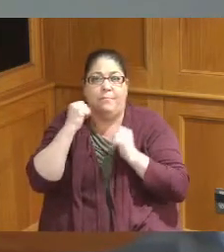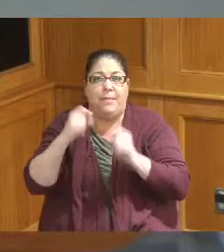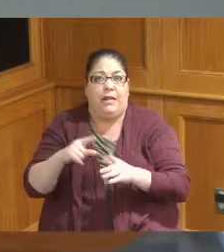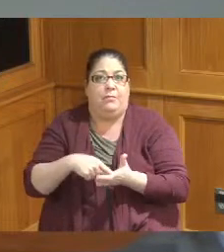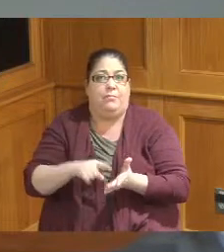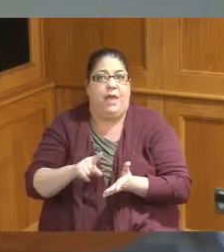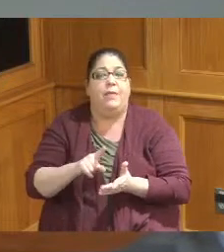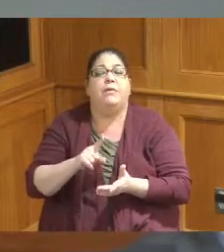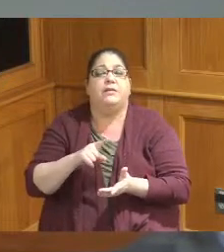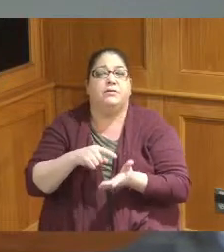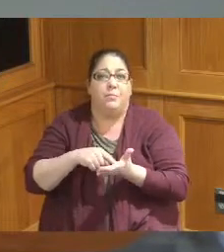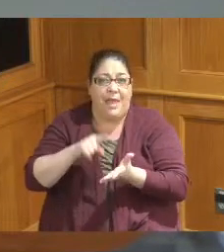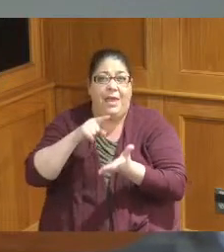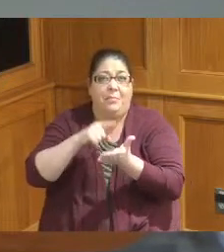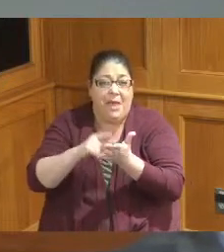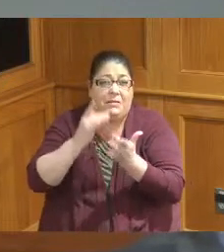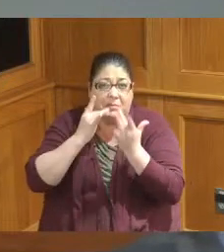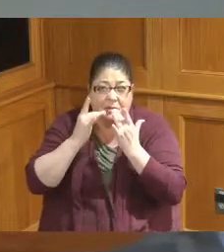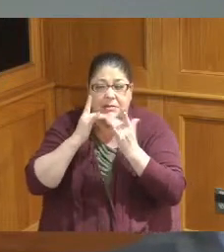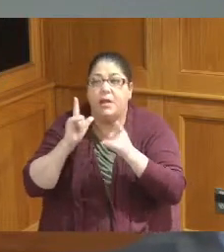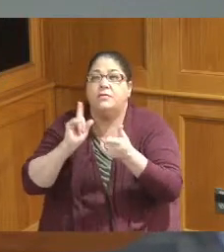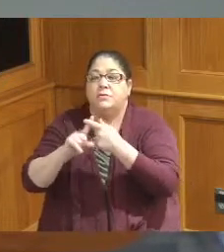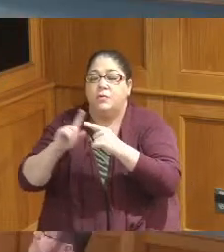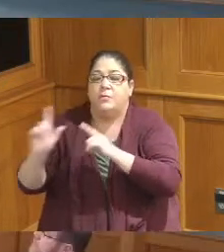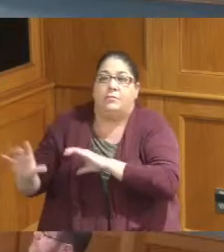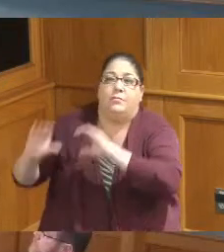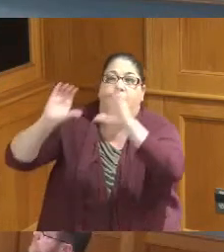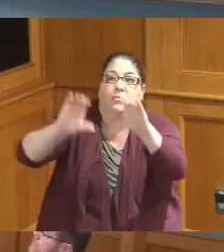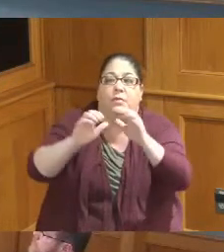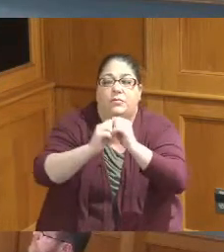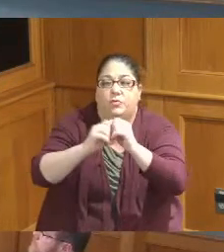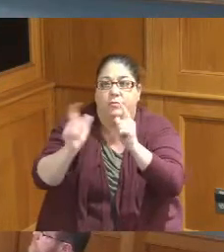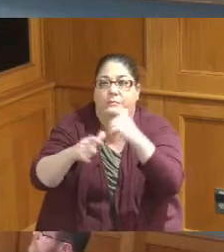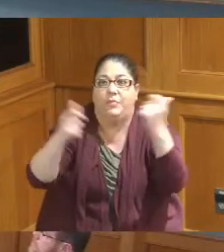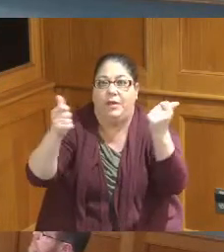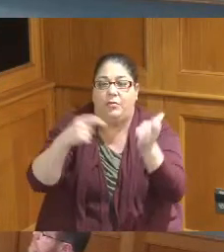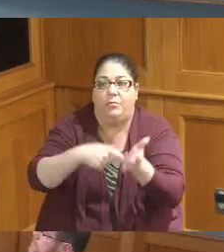a broader refinancing okay yeah I just wanted to bring that up because someone said what is